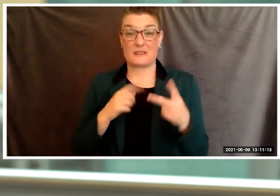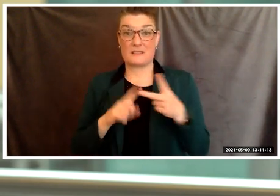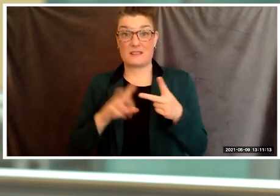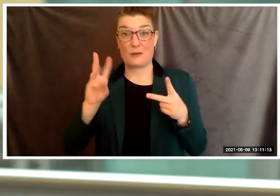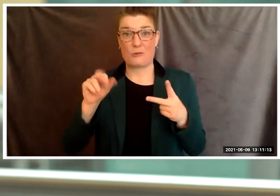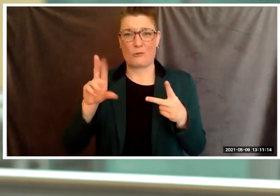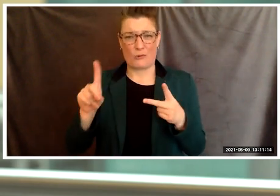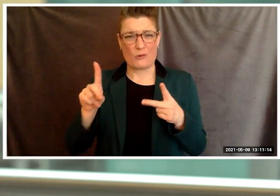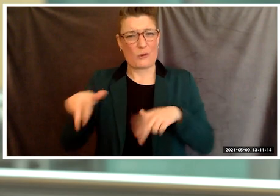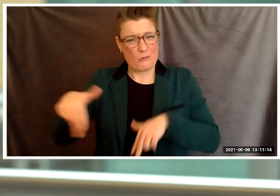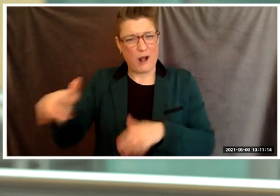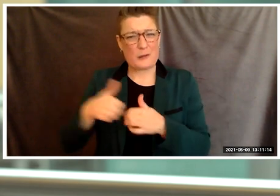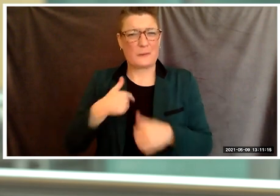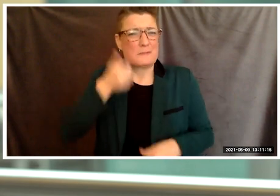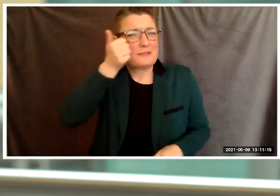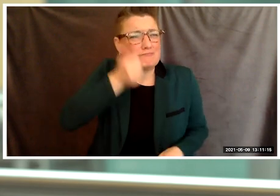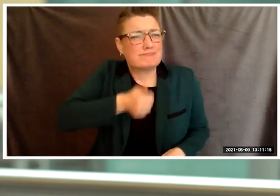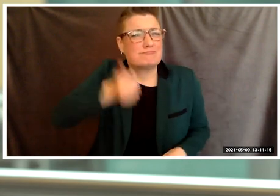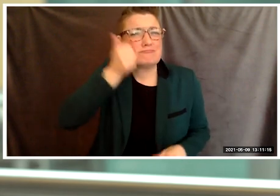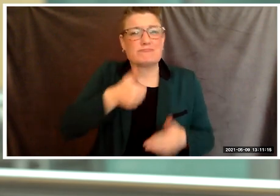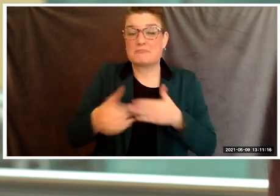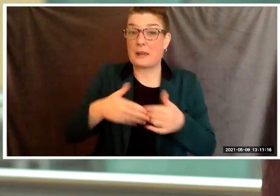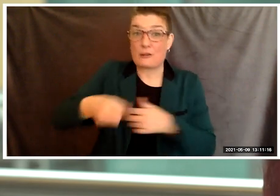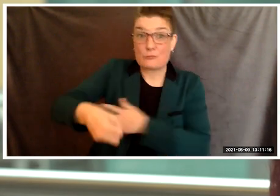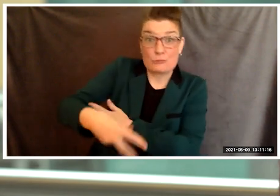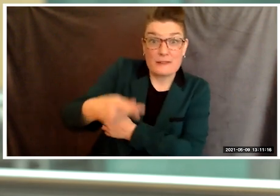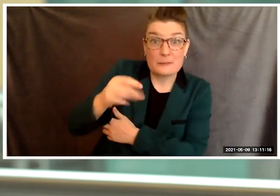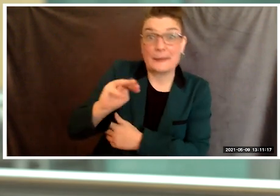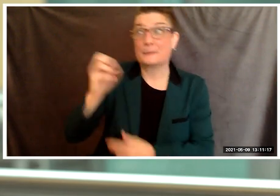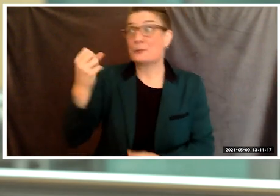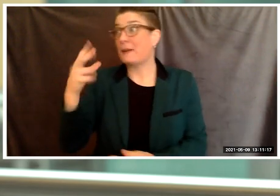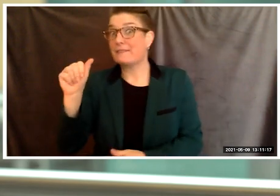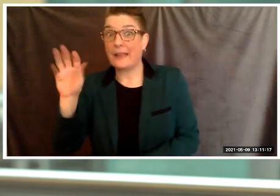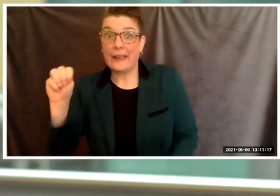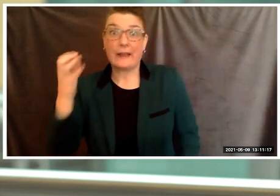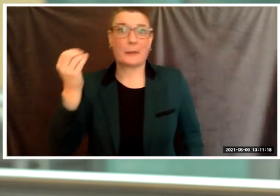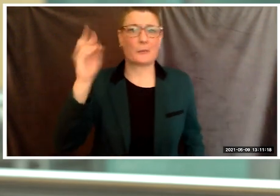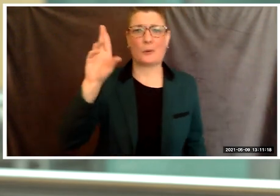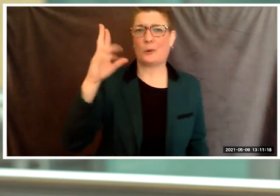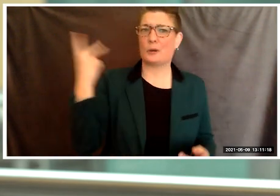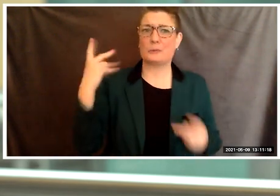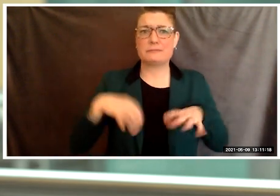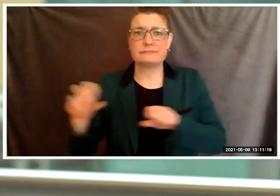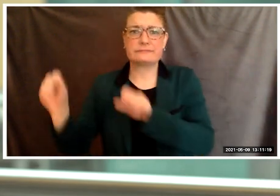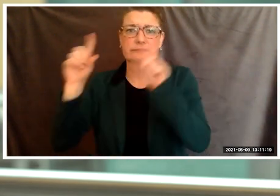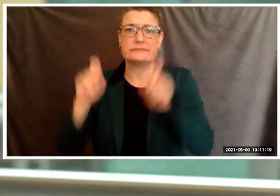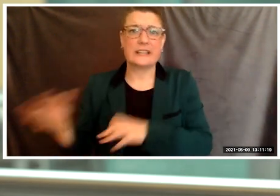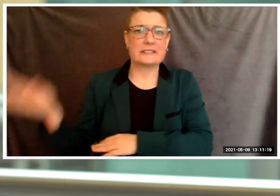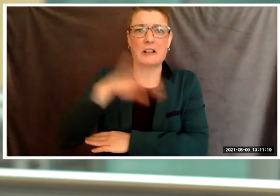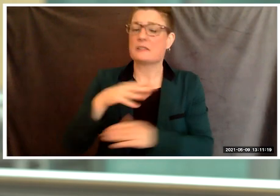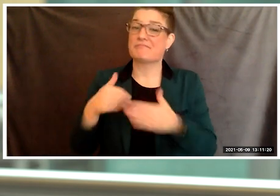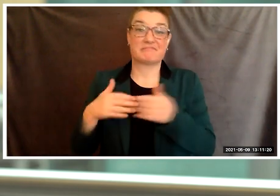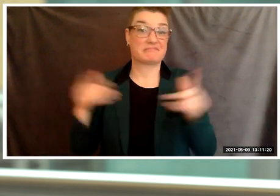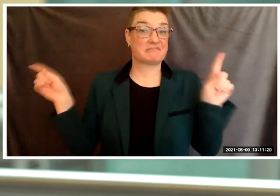regardless of if it's 12:00 p.m. or 12:00 a.m. or regardless of if we've been taking exams, all day he's right there with me.